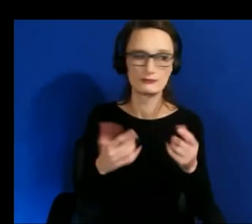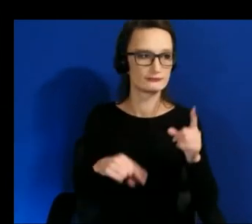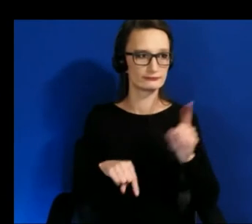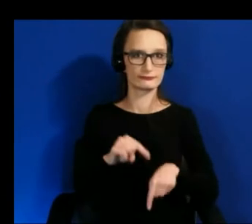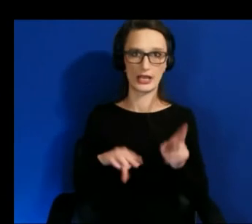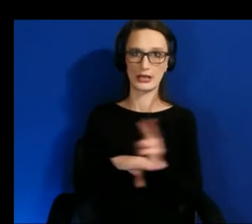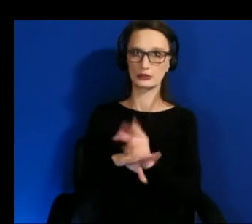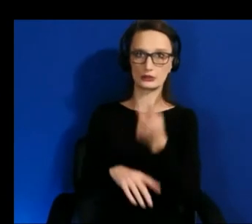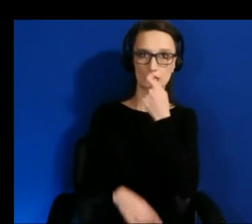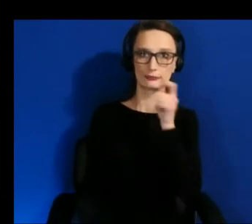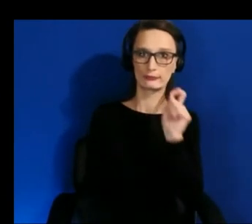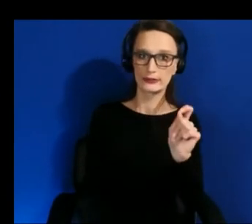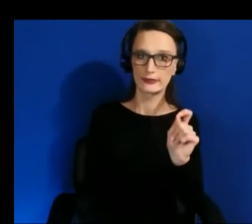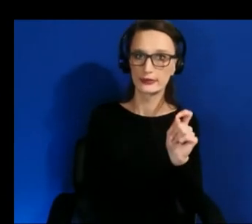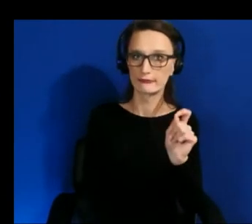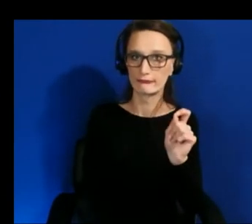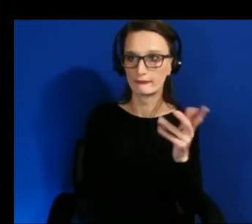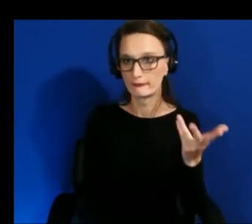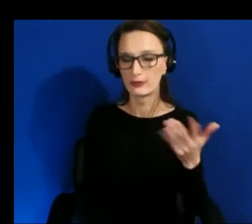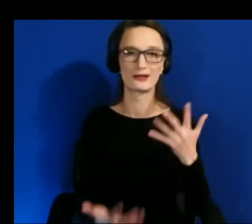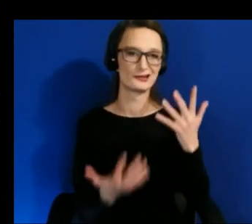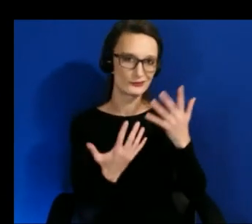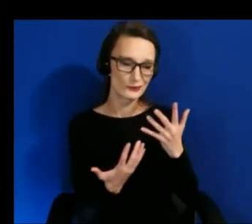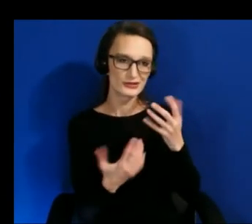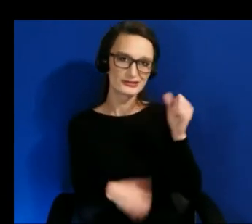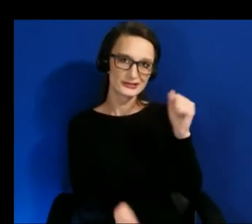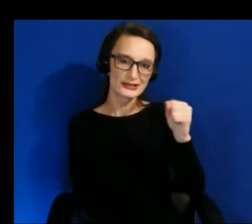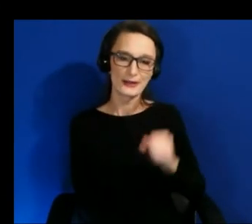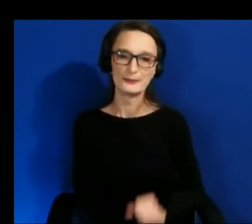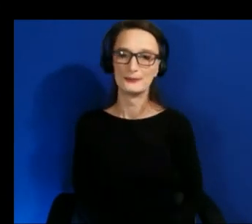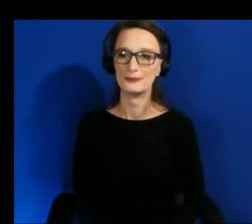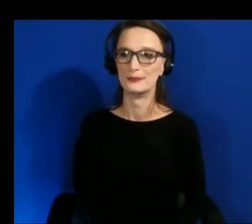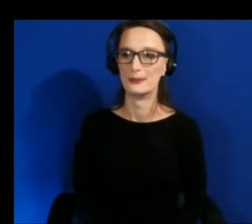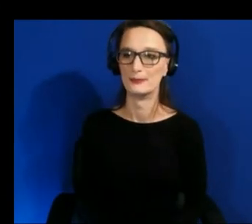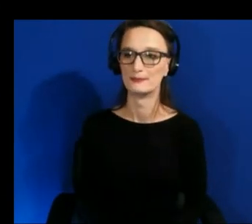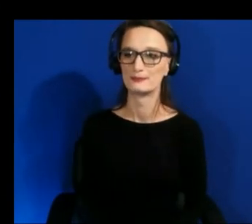zero unfortunately and i guess you know ways that people people might have other ways to get around